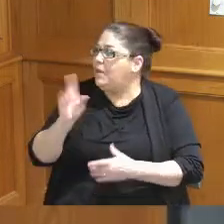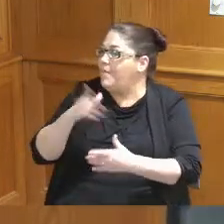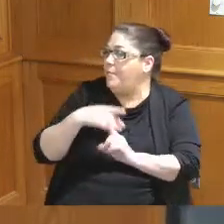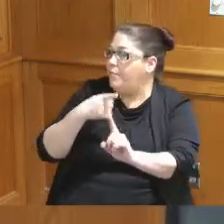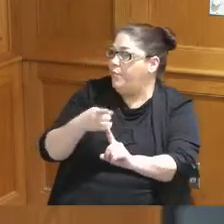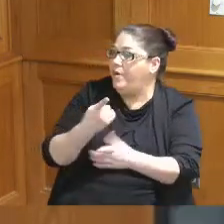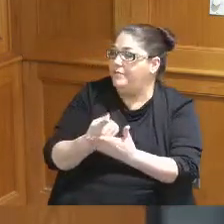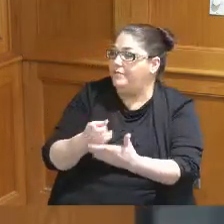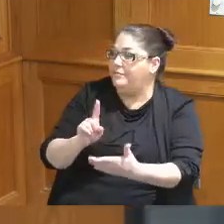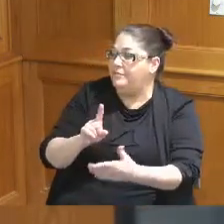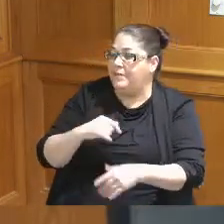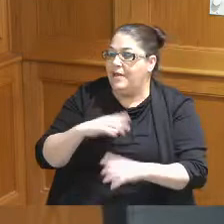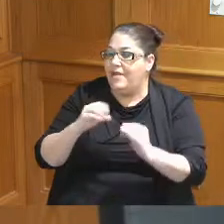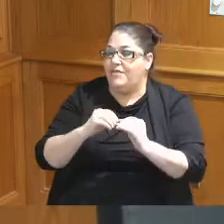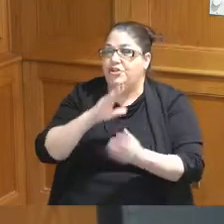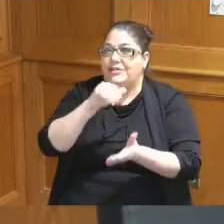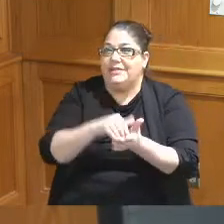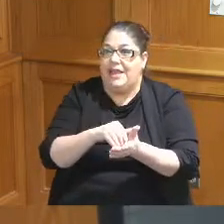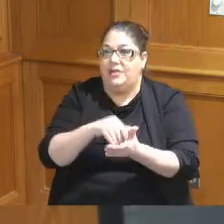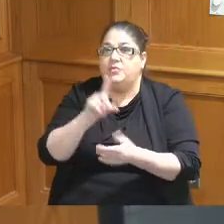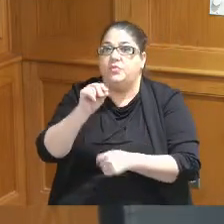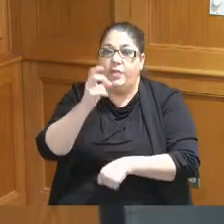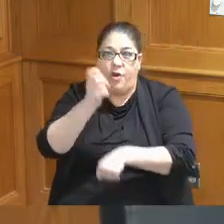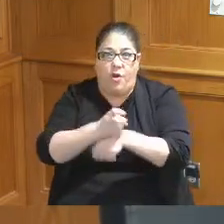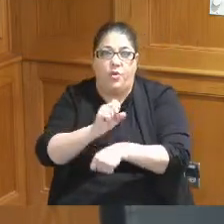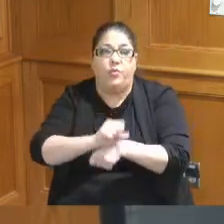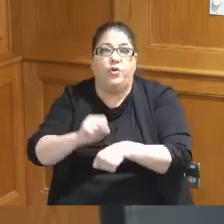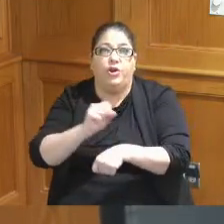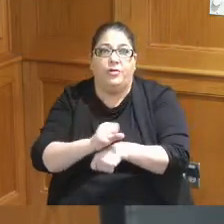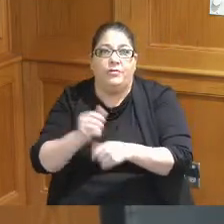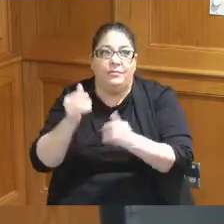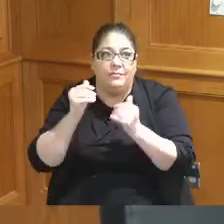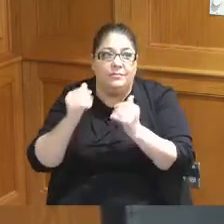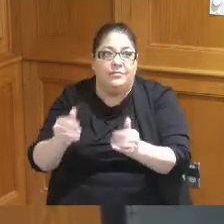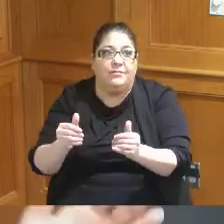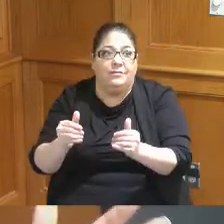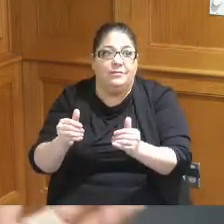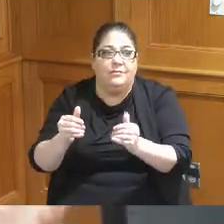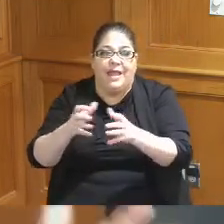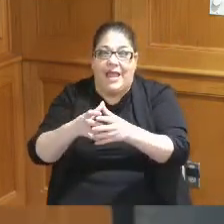with the convention center we could do the hard work and really go for expanding the convention